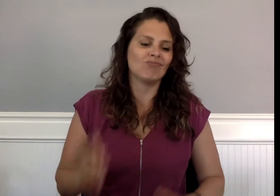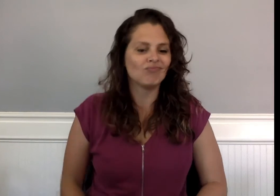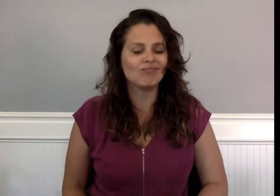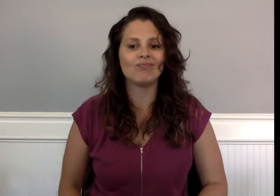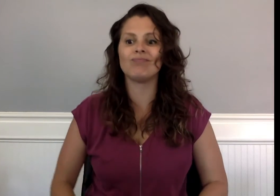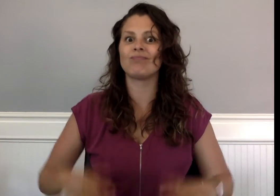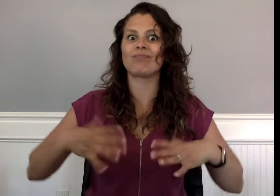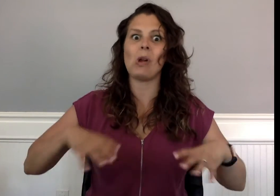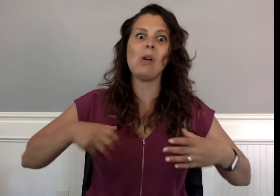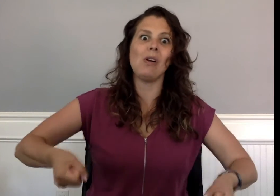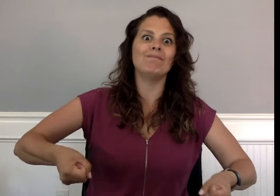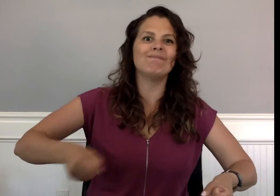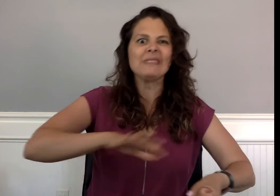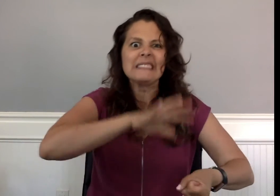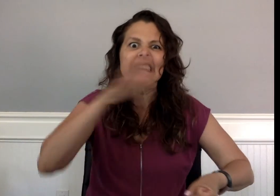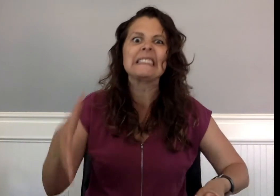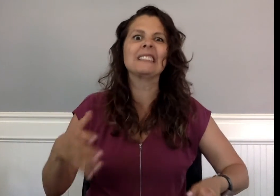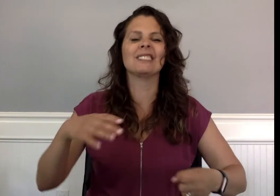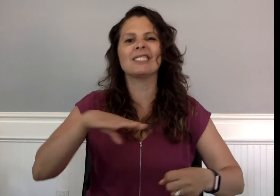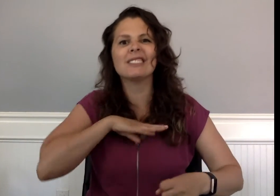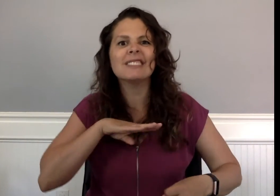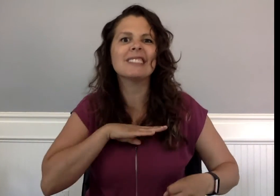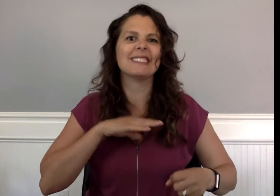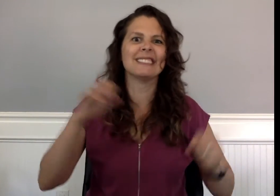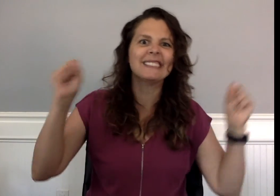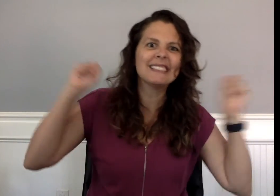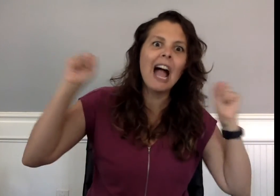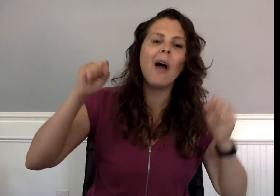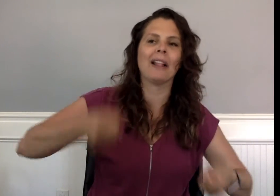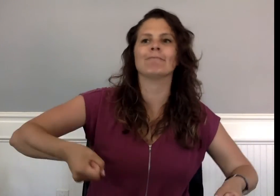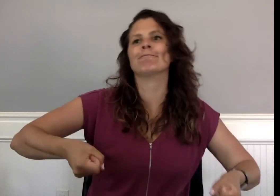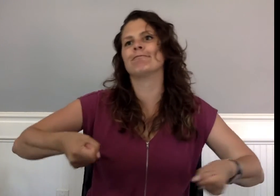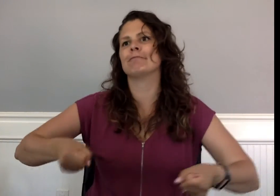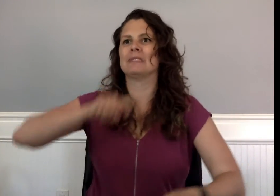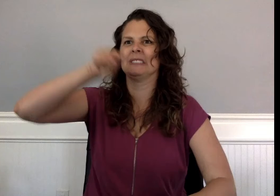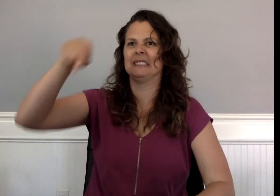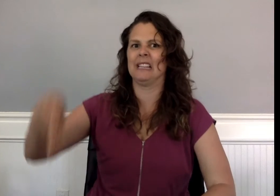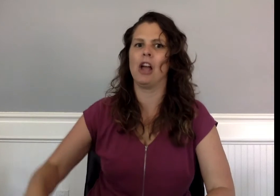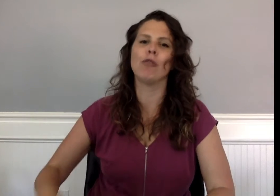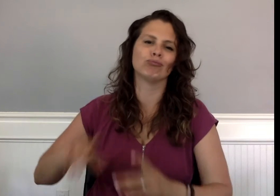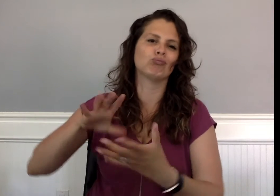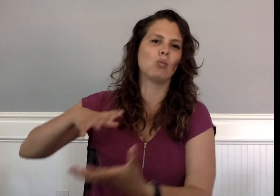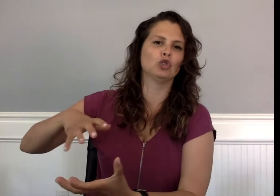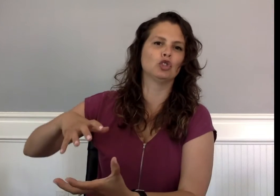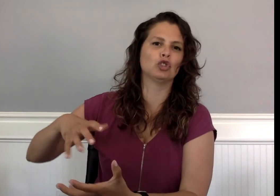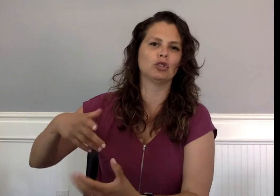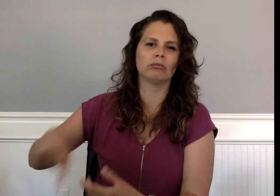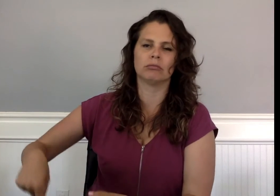She sighed and went down to the basement to start a load of laundry.